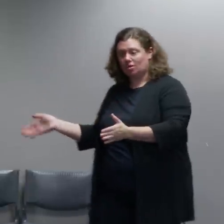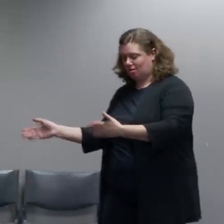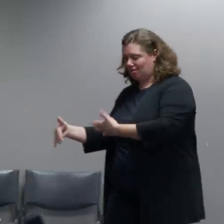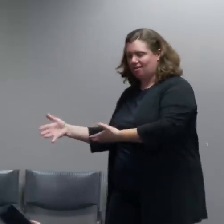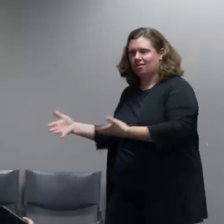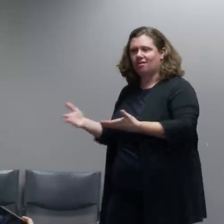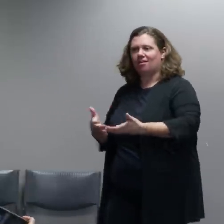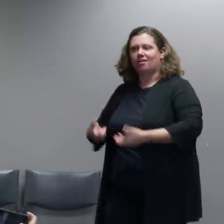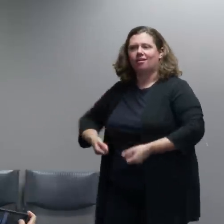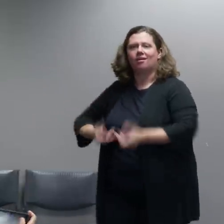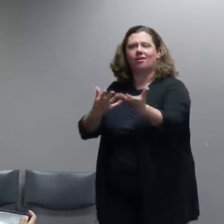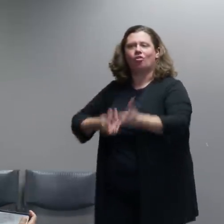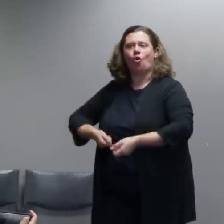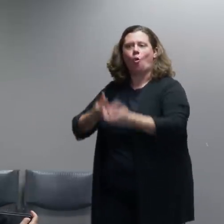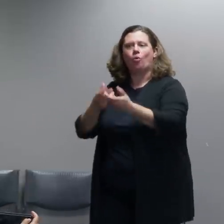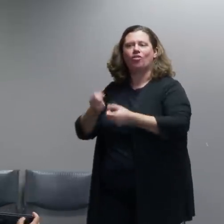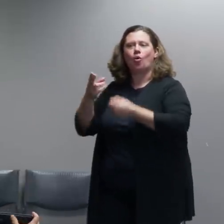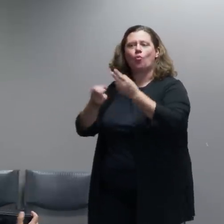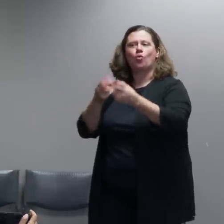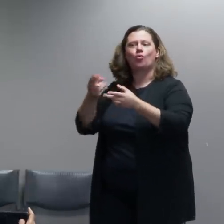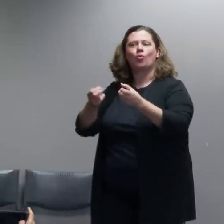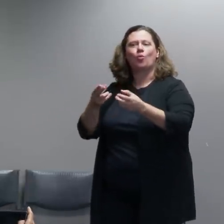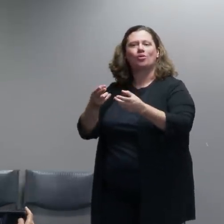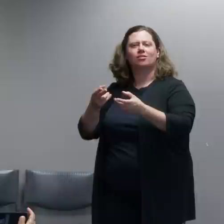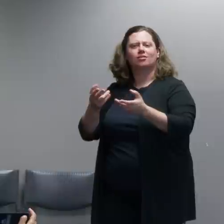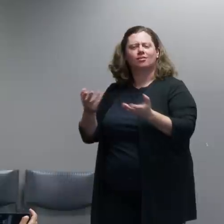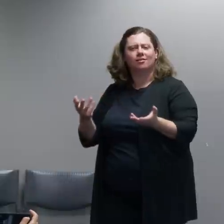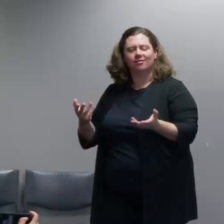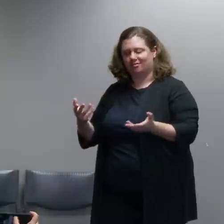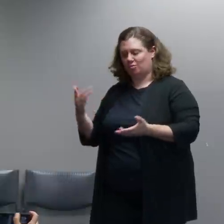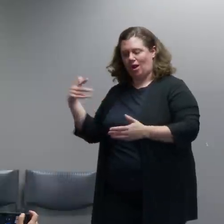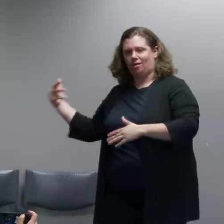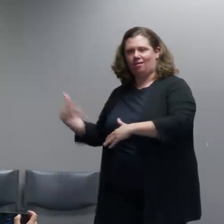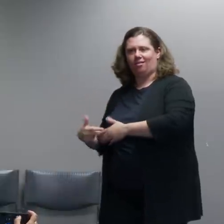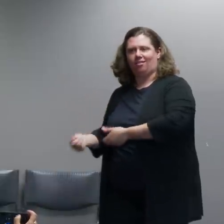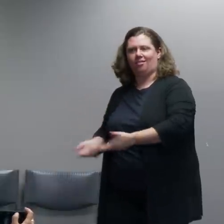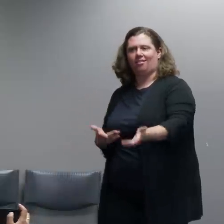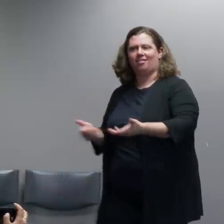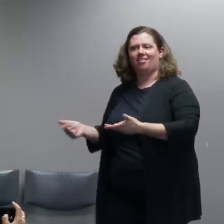and so that's that's not a new phenomenon. It's been like that for a